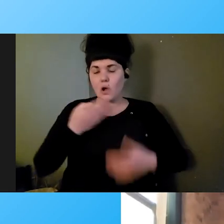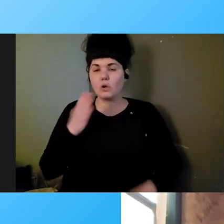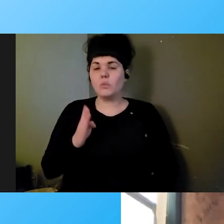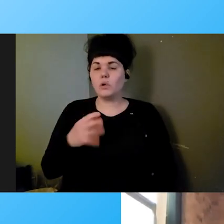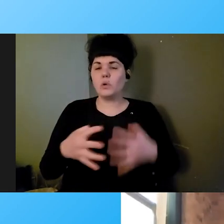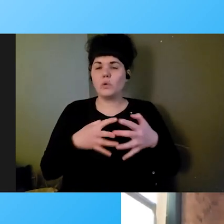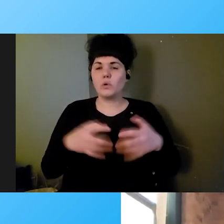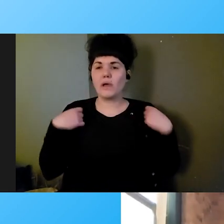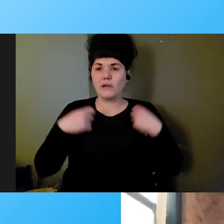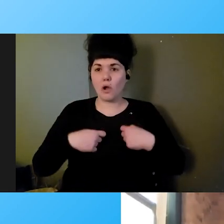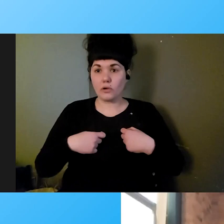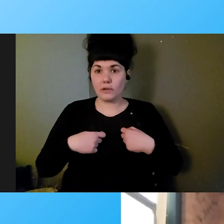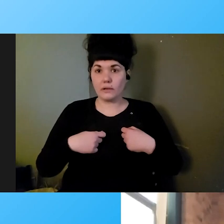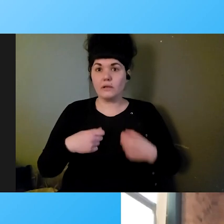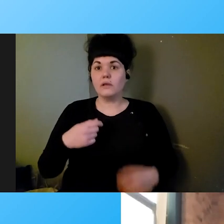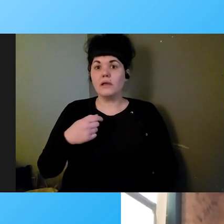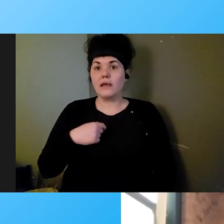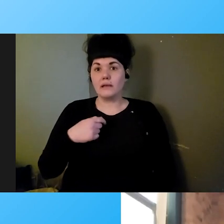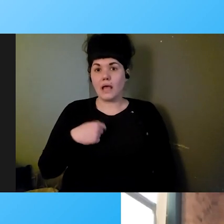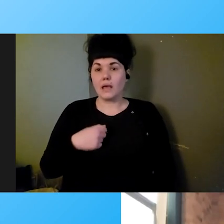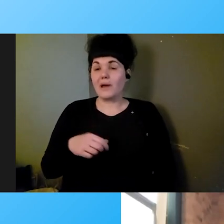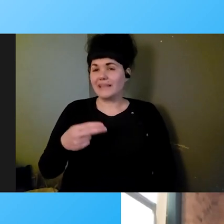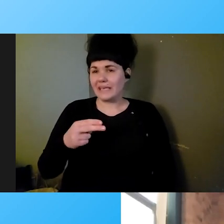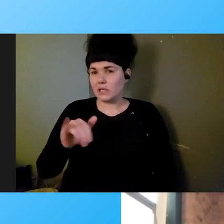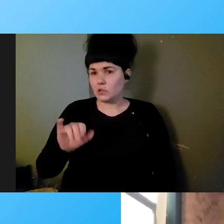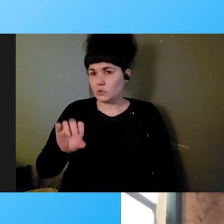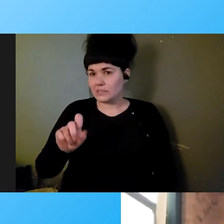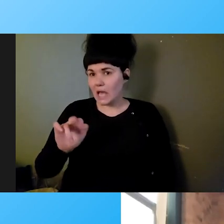and I'm on upstate New York.